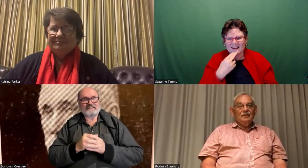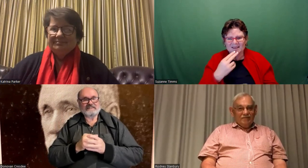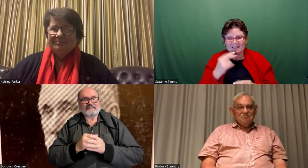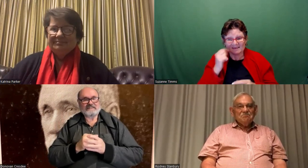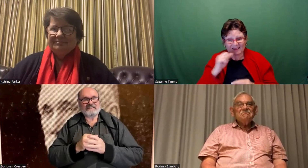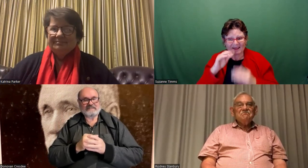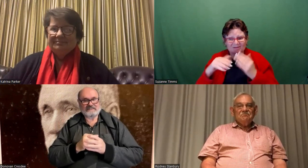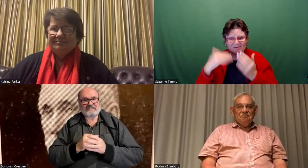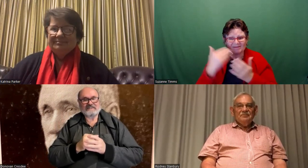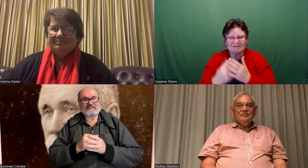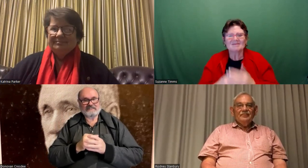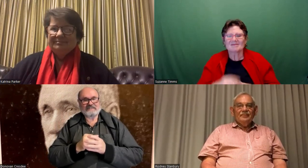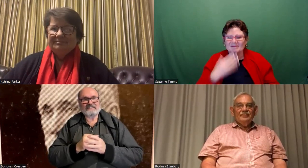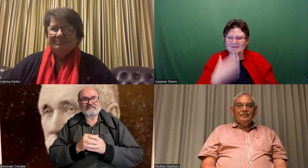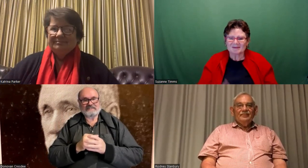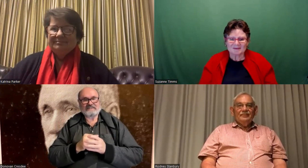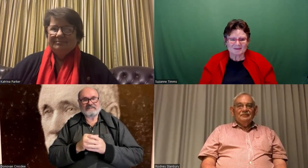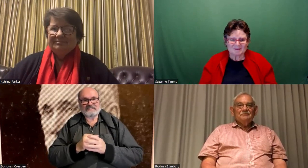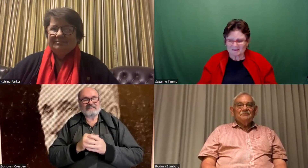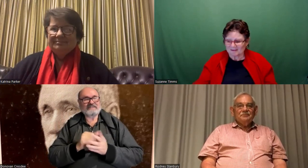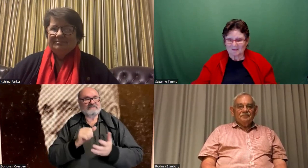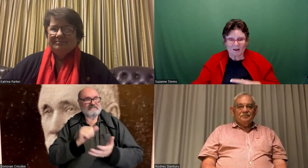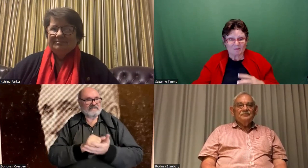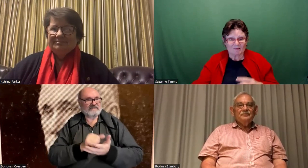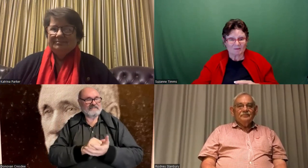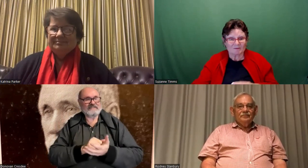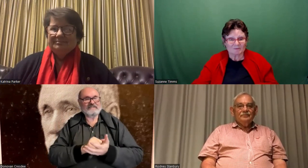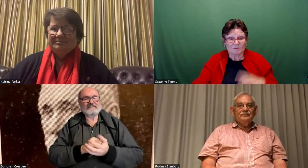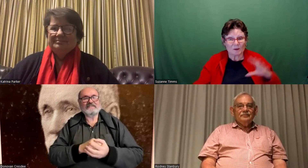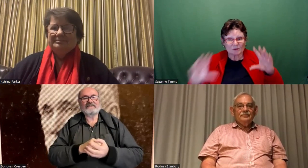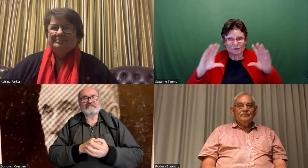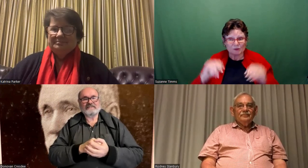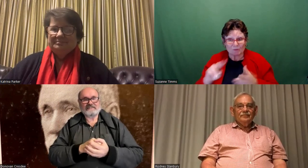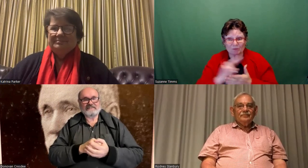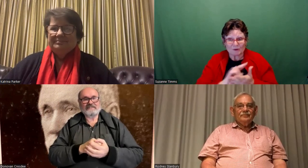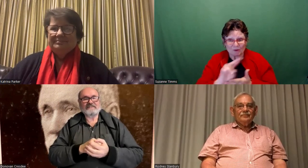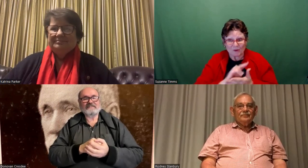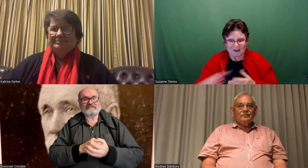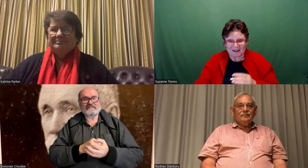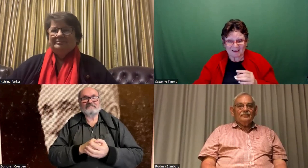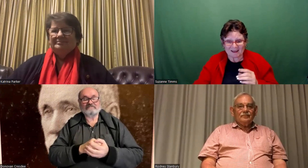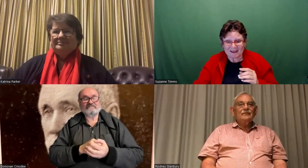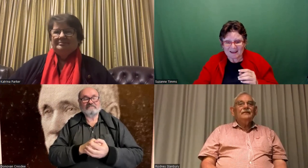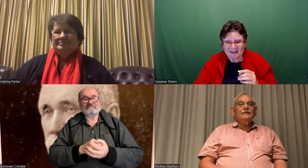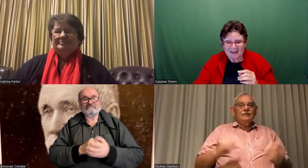came about and how we still have it to this day. Thank you I'll stop the video now. Bye